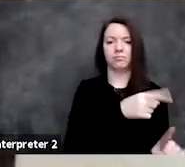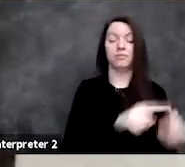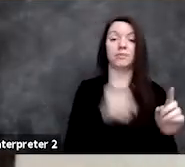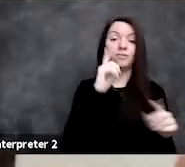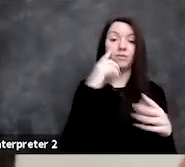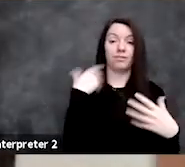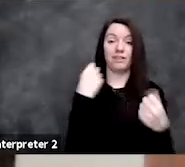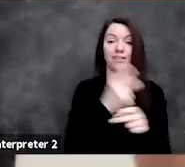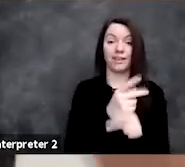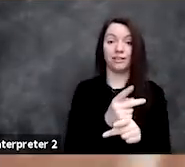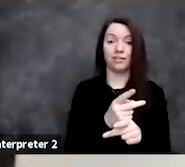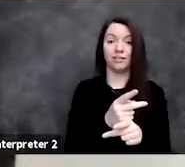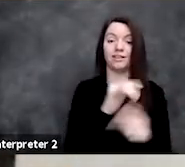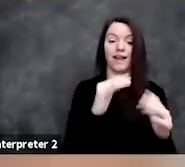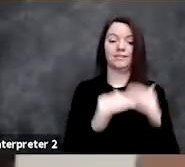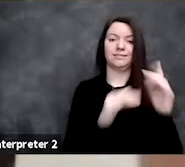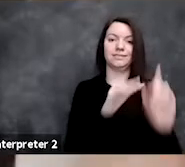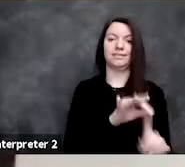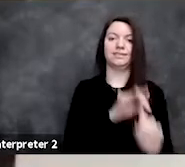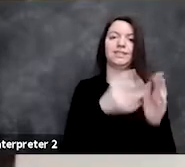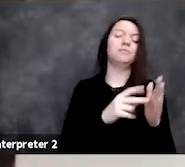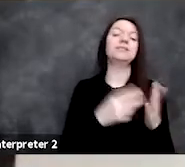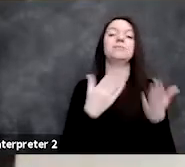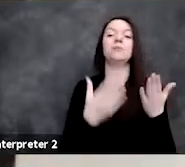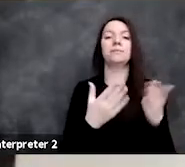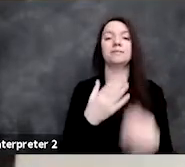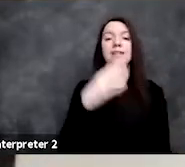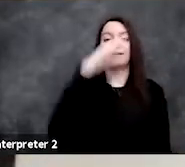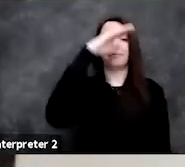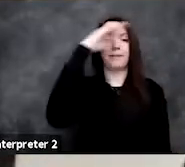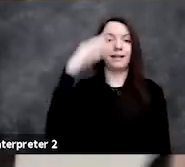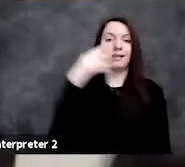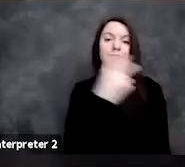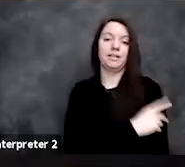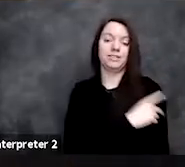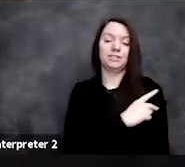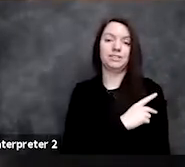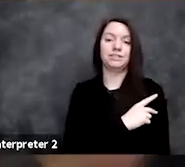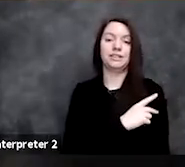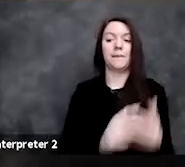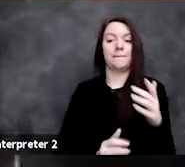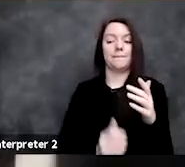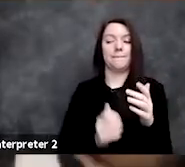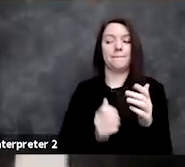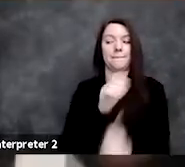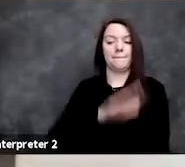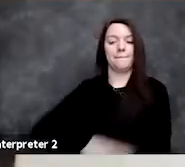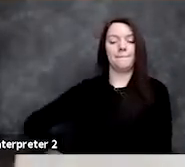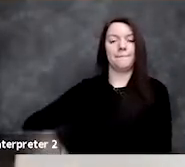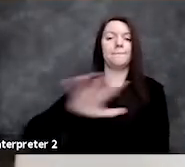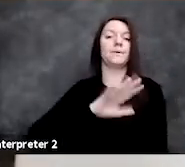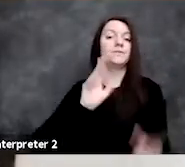it means perhaps you are a black patient in a mostly white patient population,